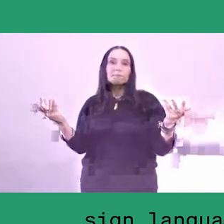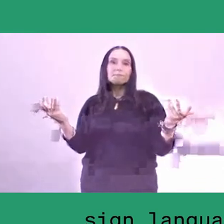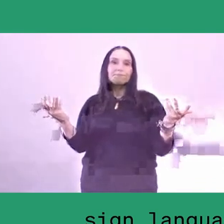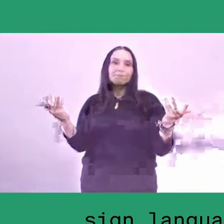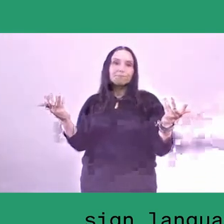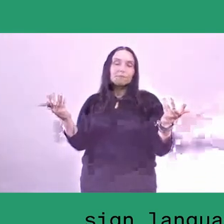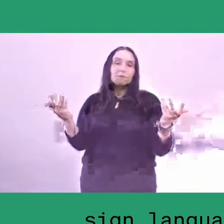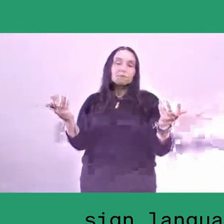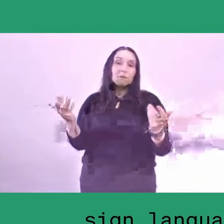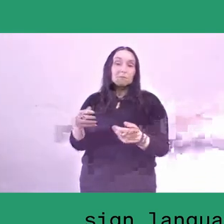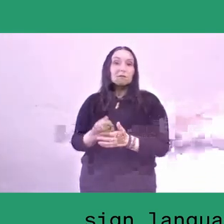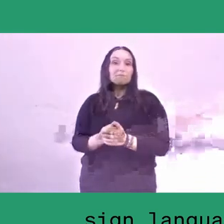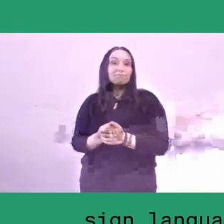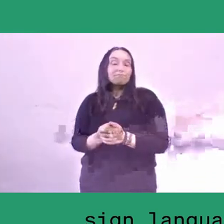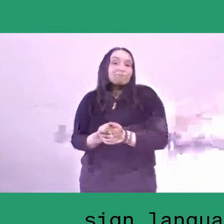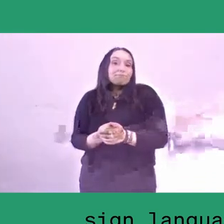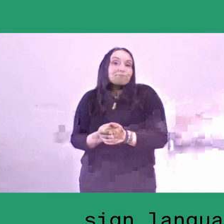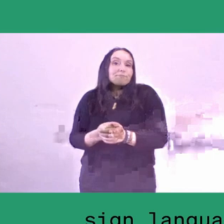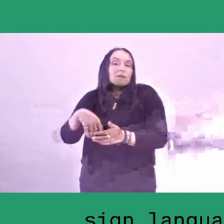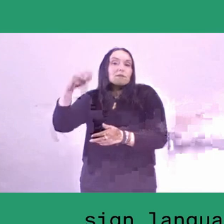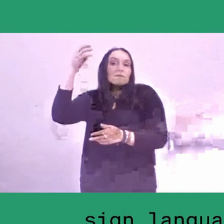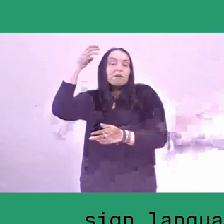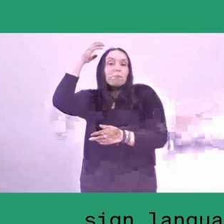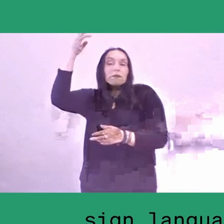So there are many other... many challenges.